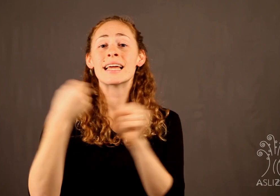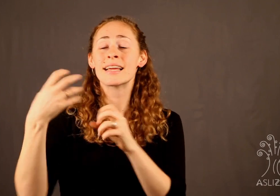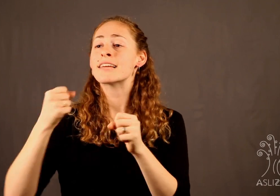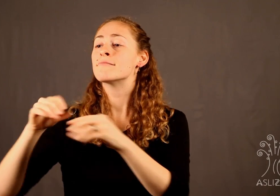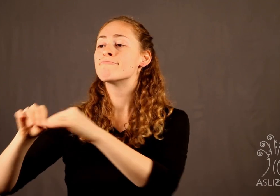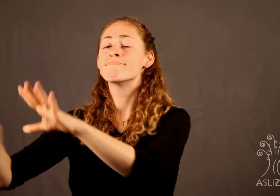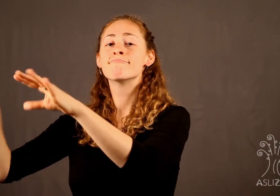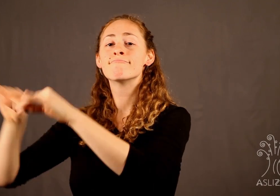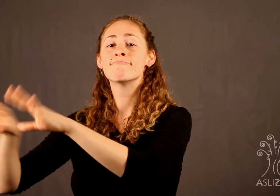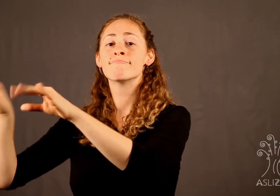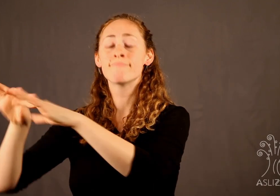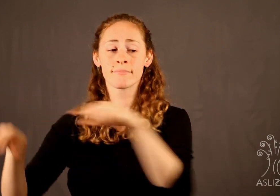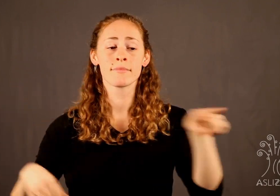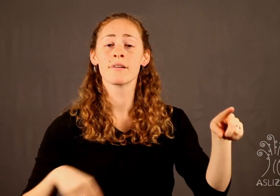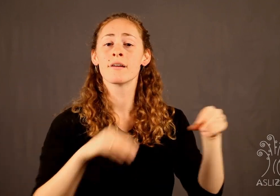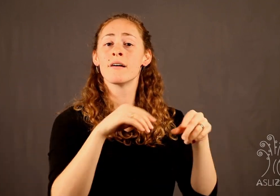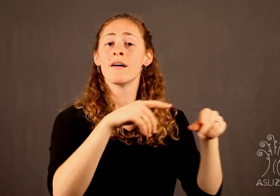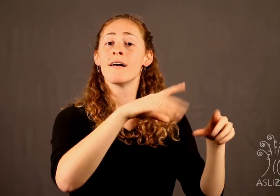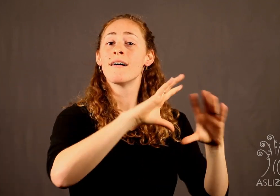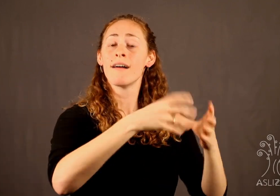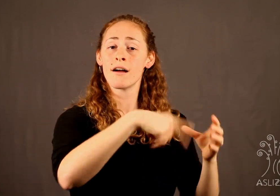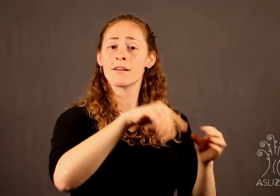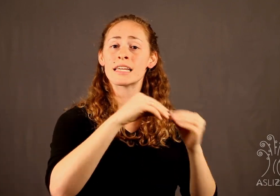network and community, leaving the ASL community in the dark without any knowledge of current studies and results.